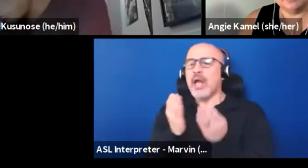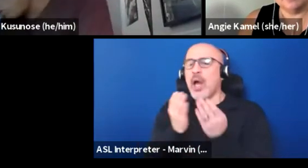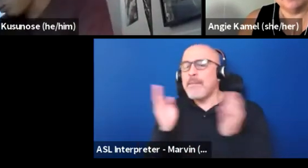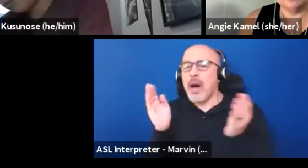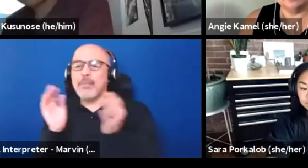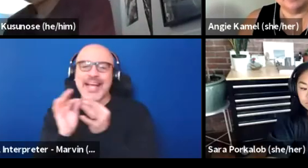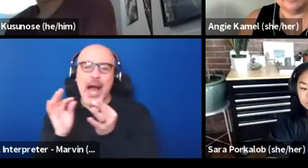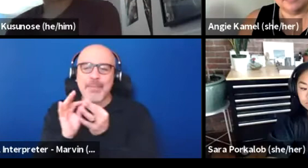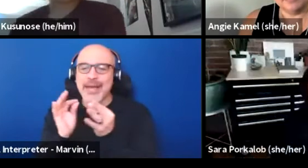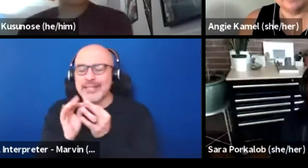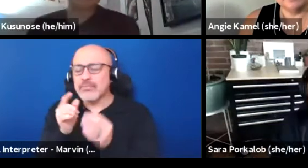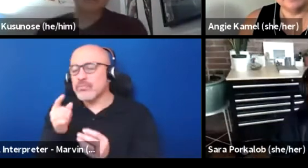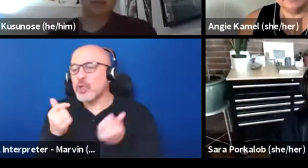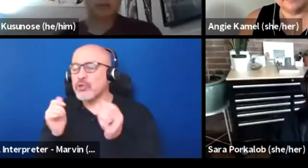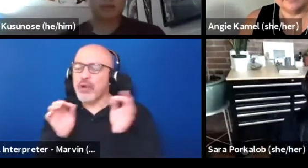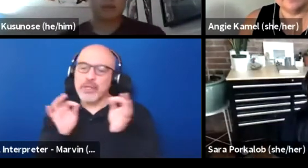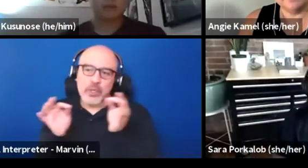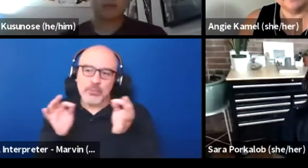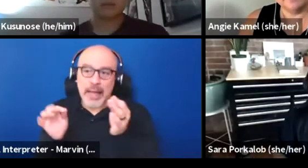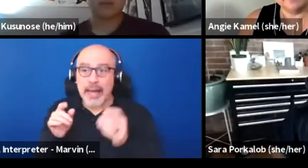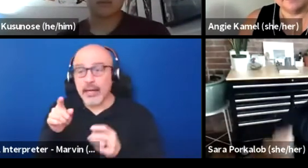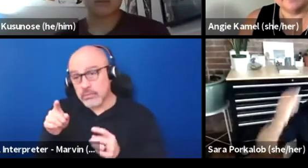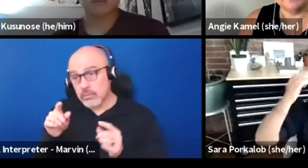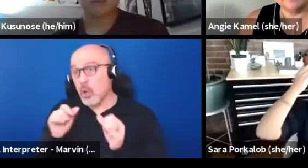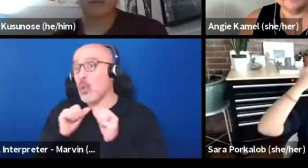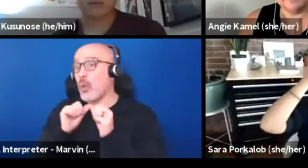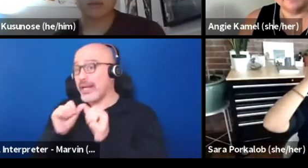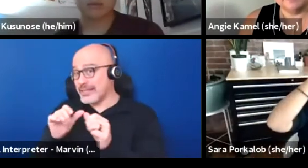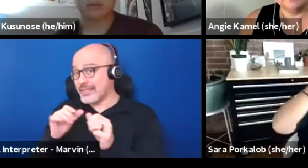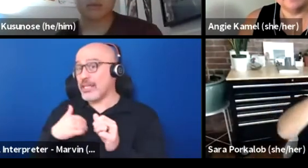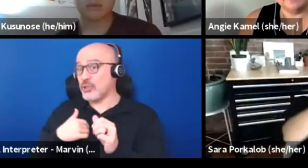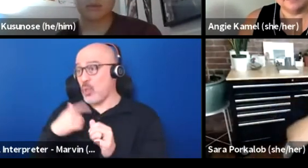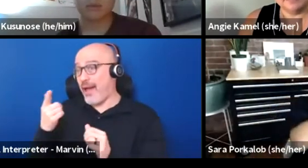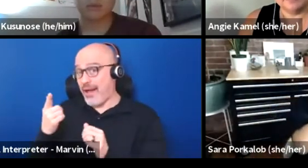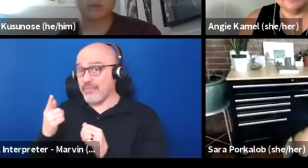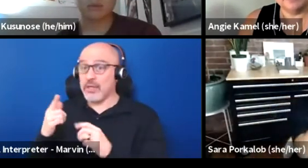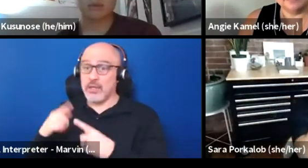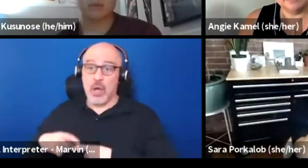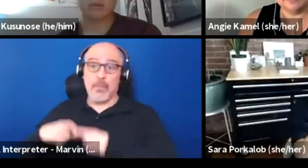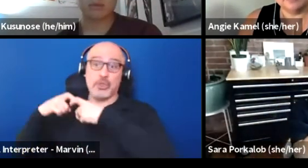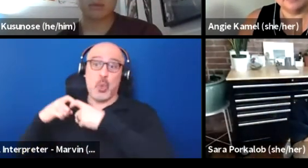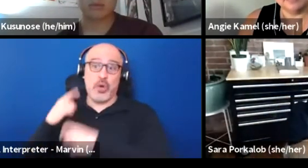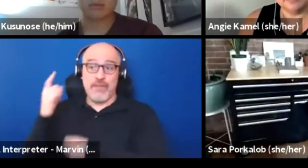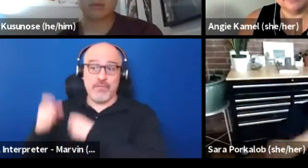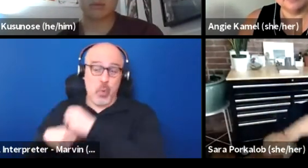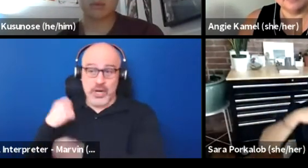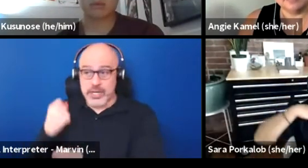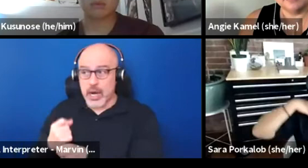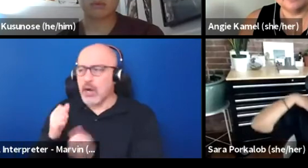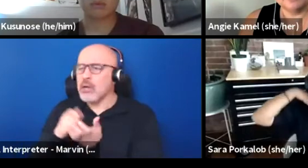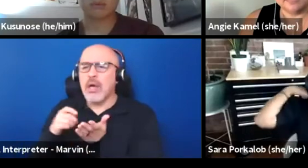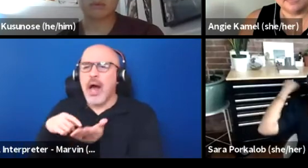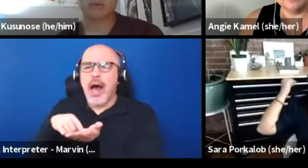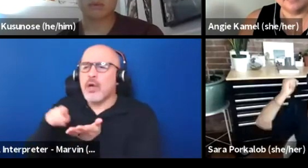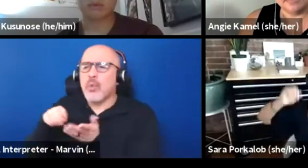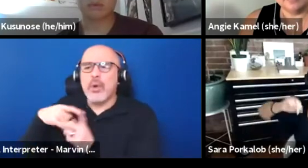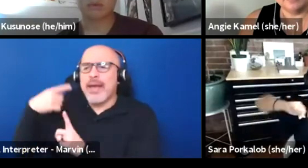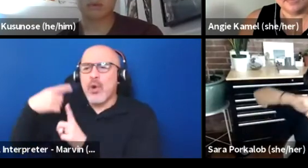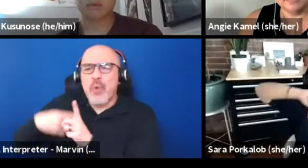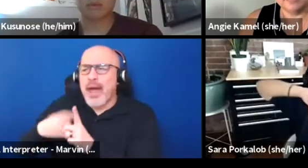for example, "Hey, we continue to have "an eviction moratorium for a year. "How are we goNNA pay our rent without rent forgiveness?"